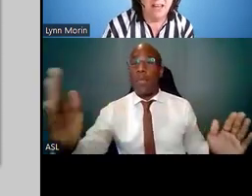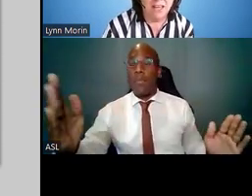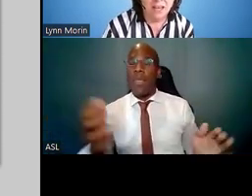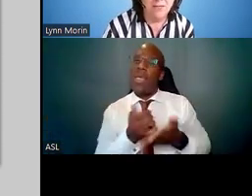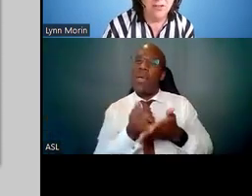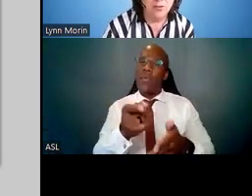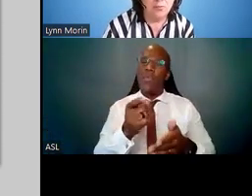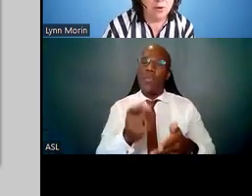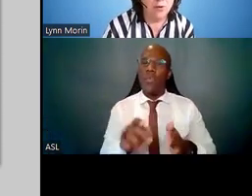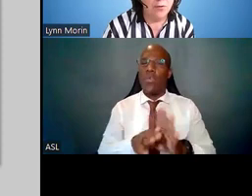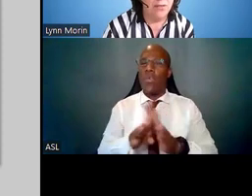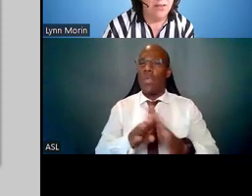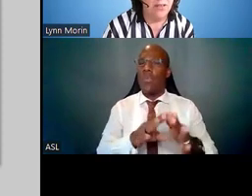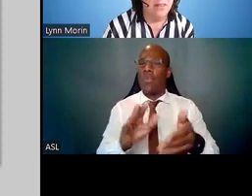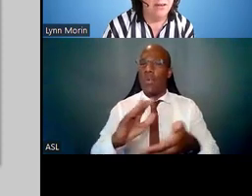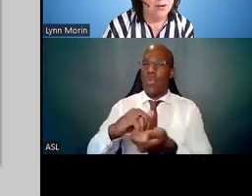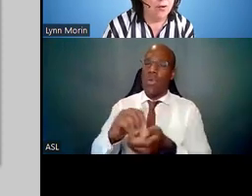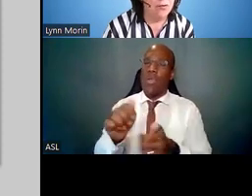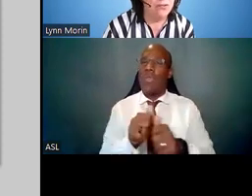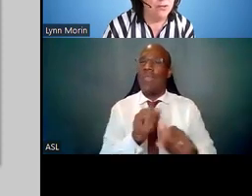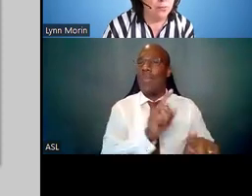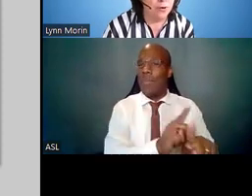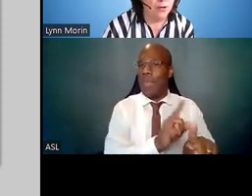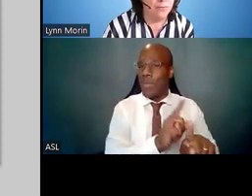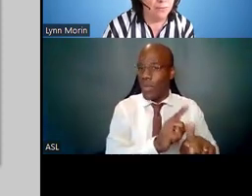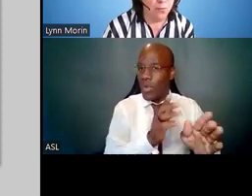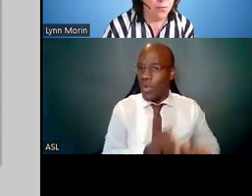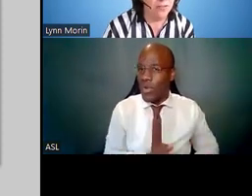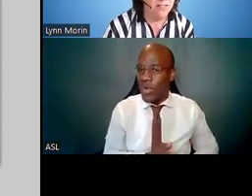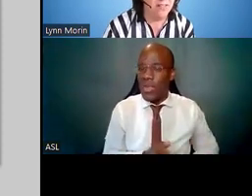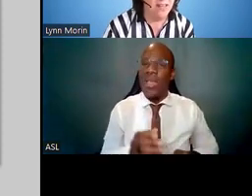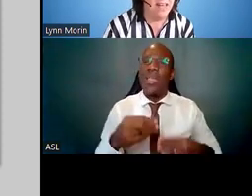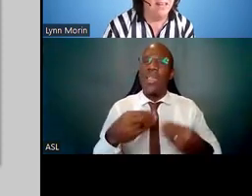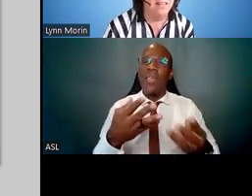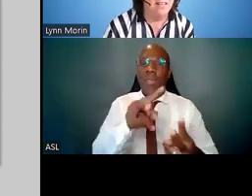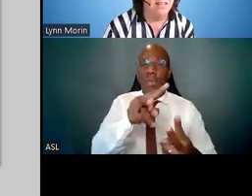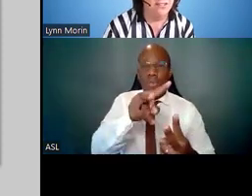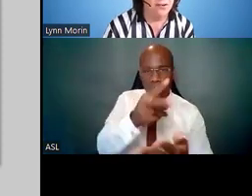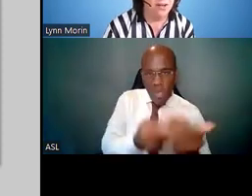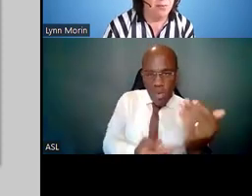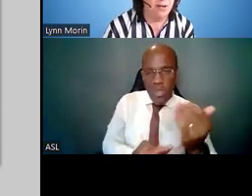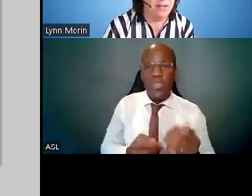It gives you both the goals to work towards, and the starting point.